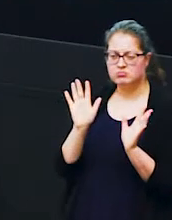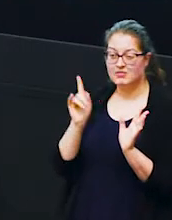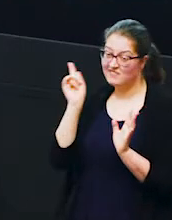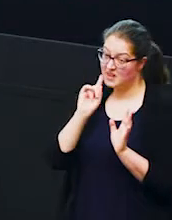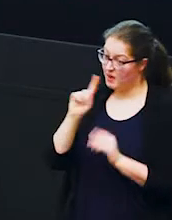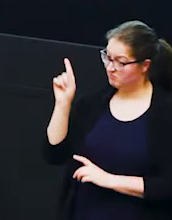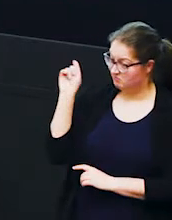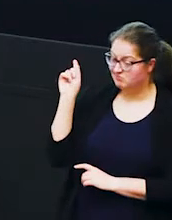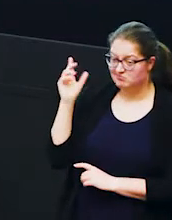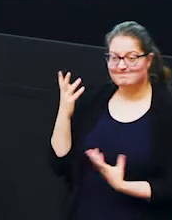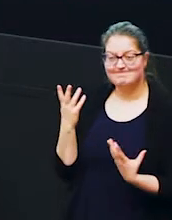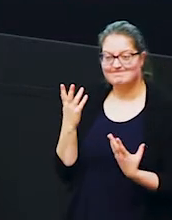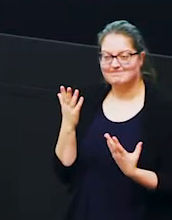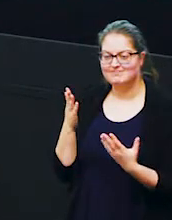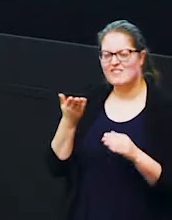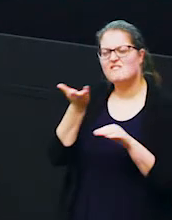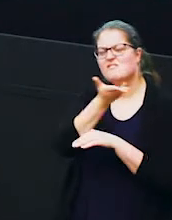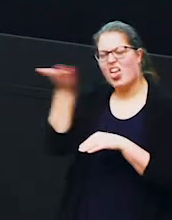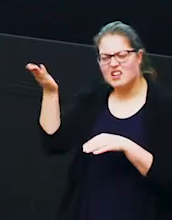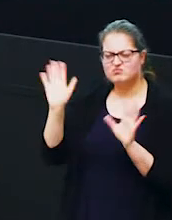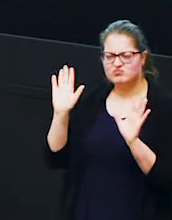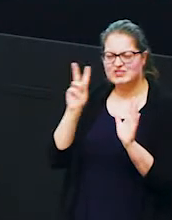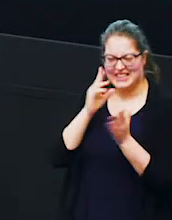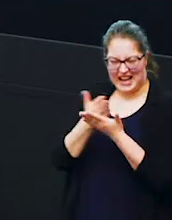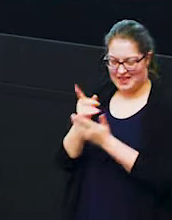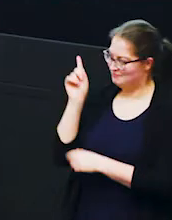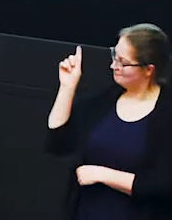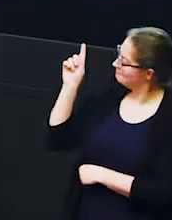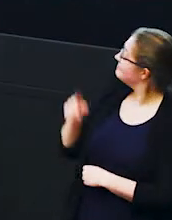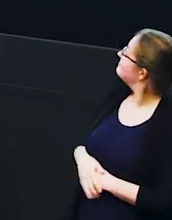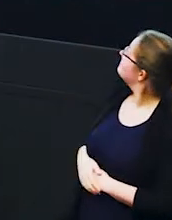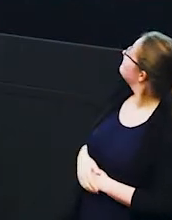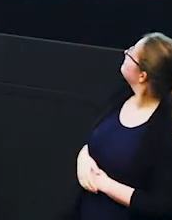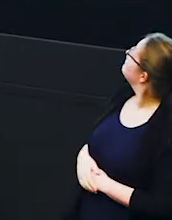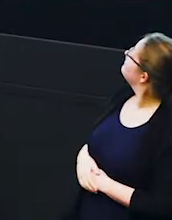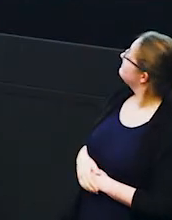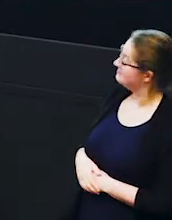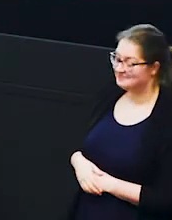females it's much flatter so you can see that that flat tummy in the females but we're also